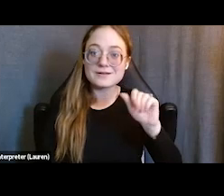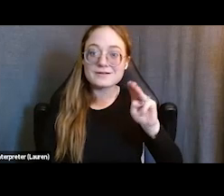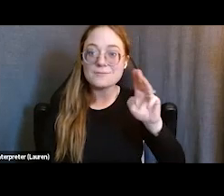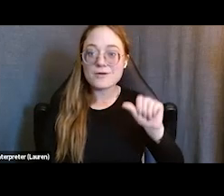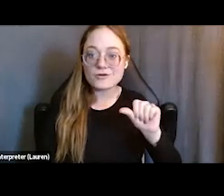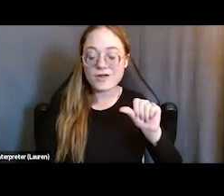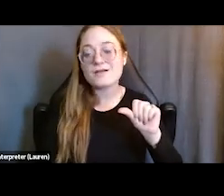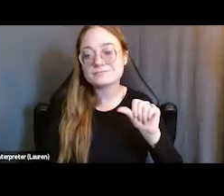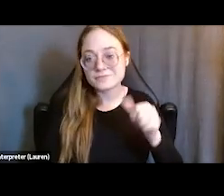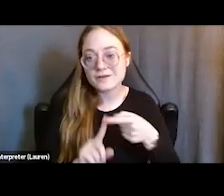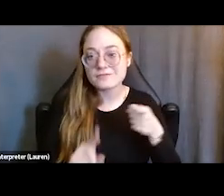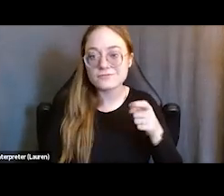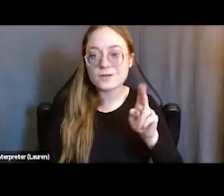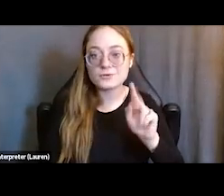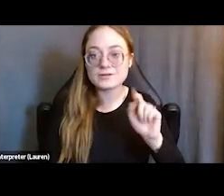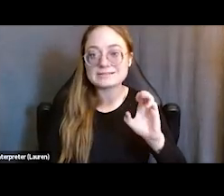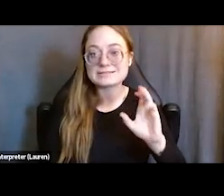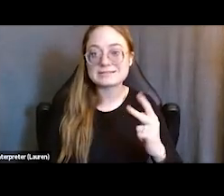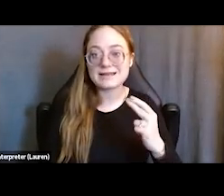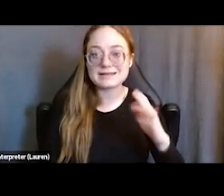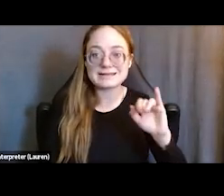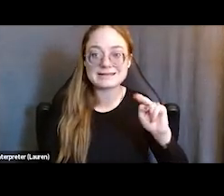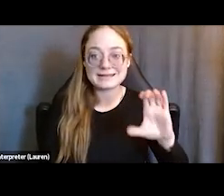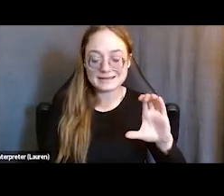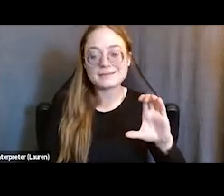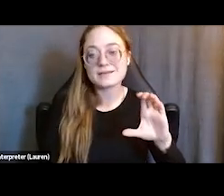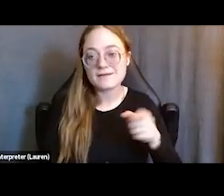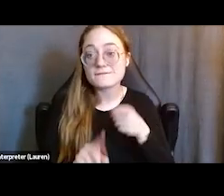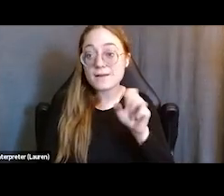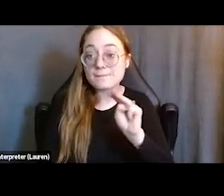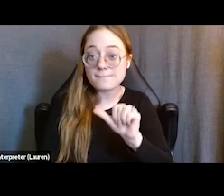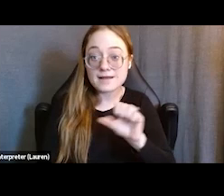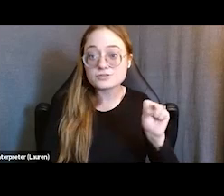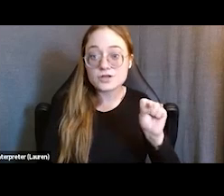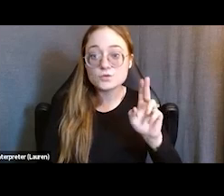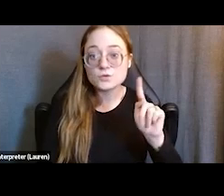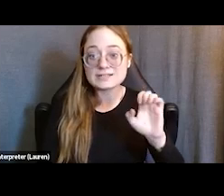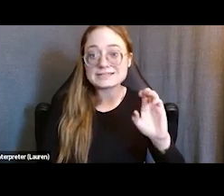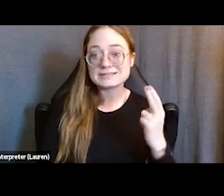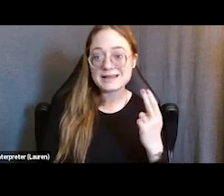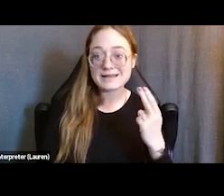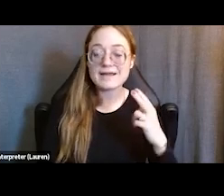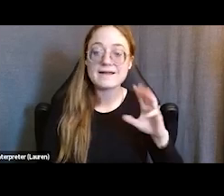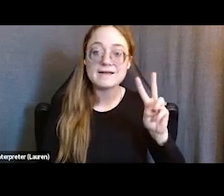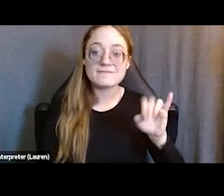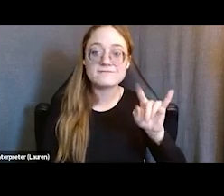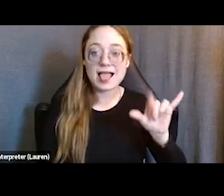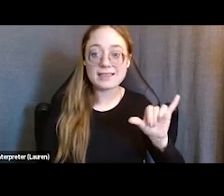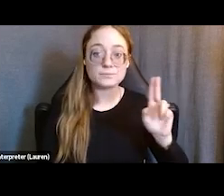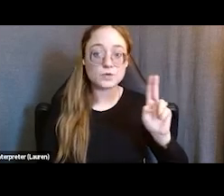and we're located in the Merrimack Valley in Massachusetts. UTEC is a nonprofit youth organization